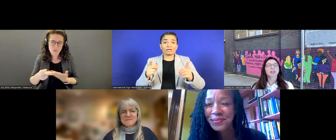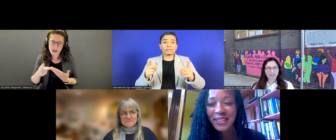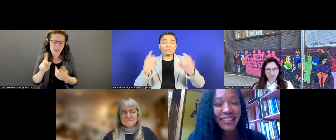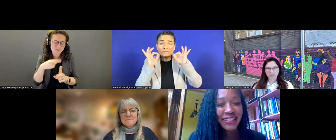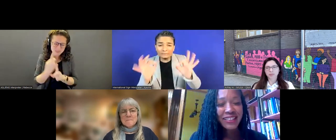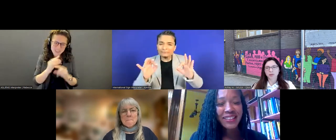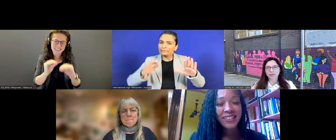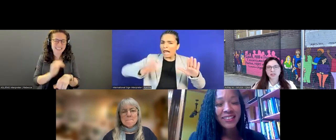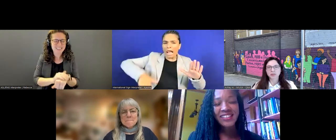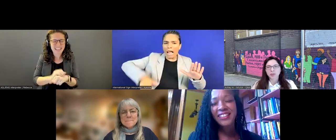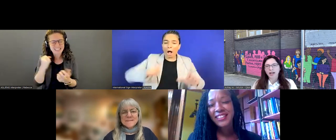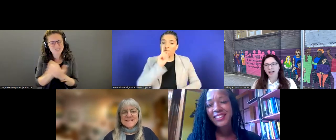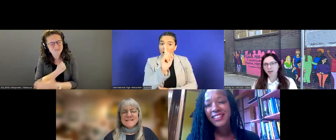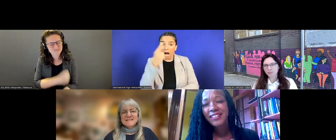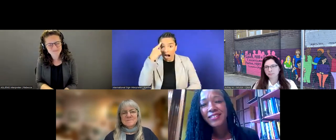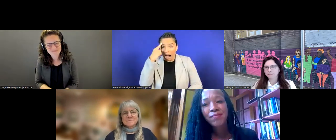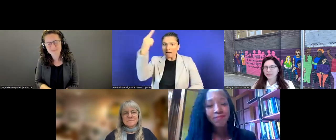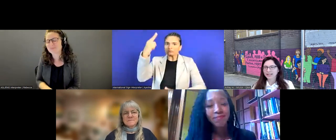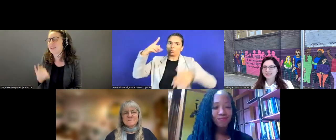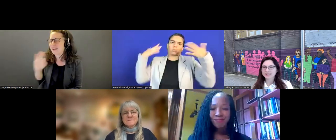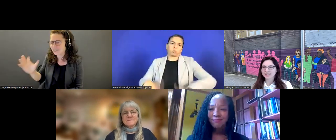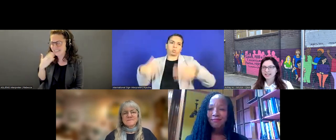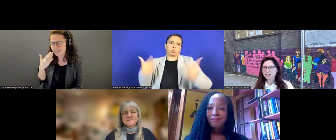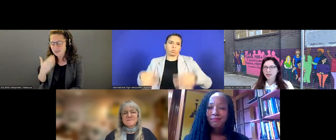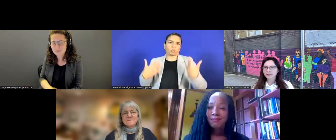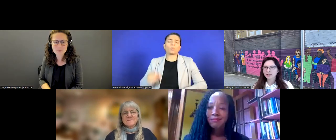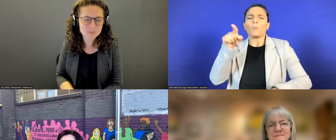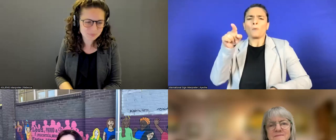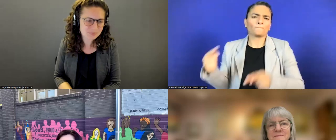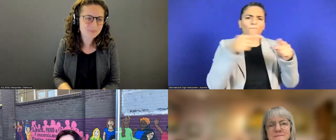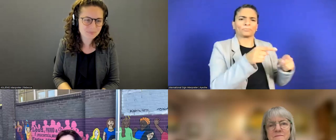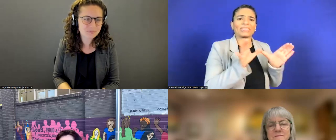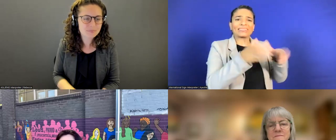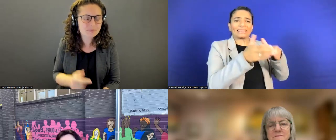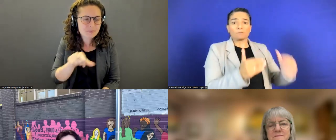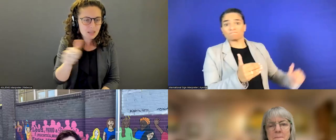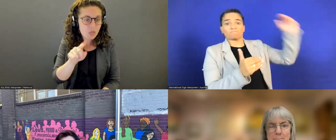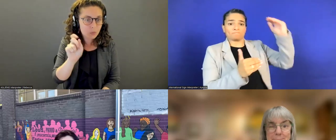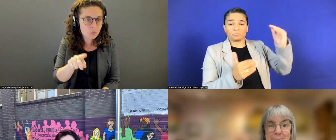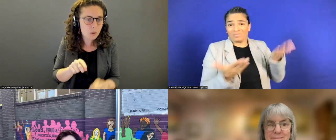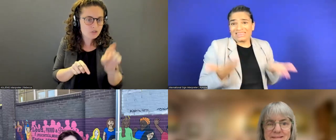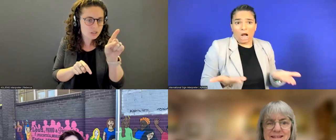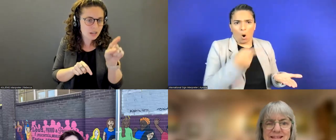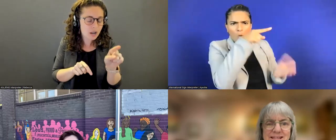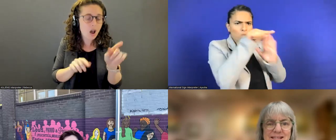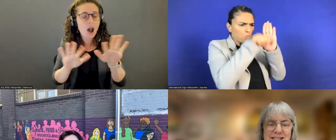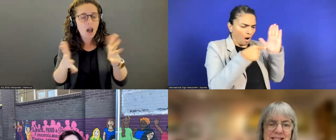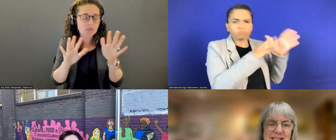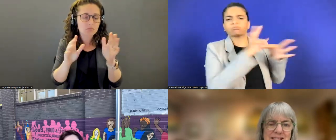Ashley Holben: Got ya. Thank you. I have another question here. Kind of related to that training.